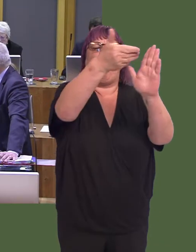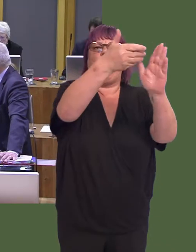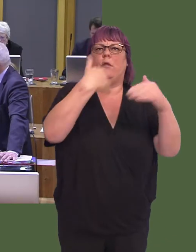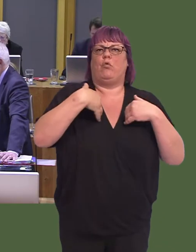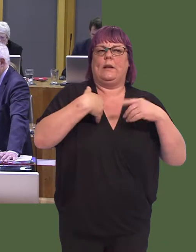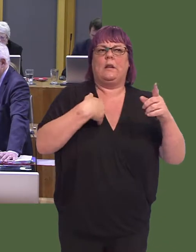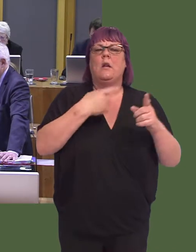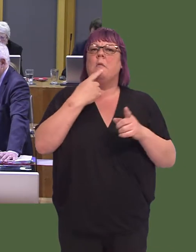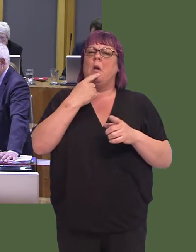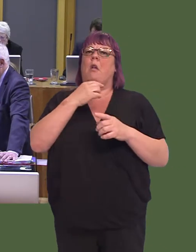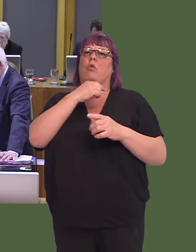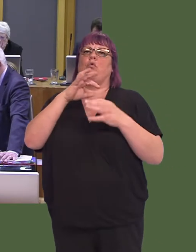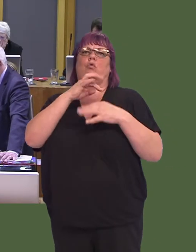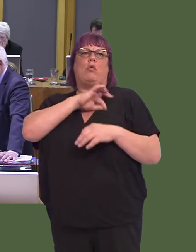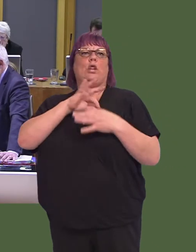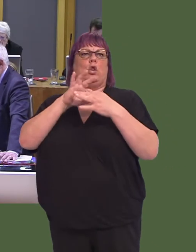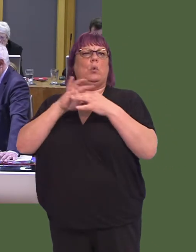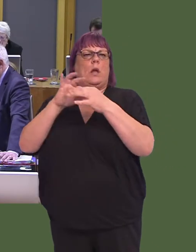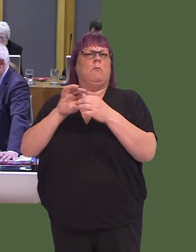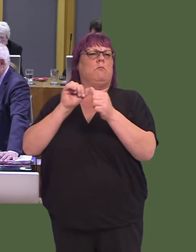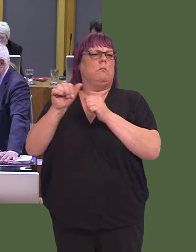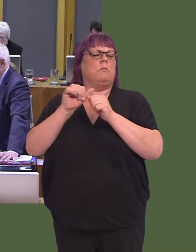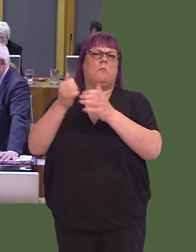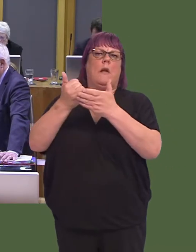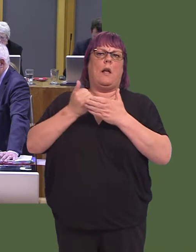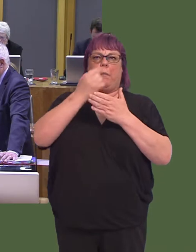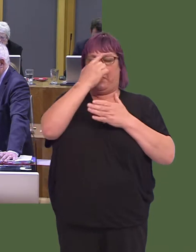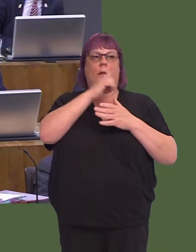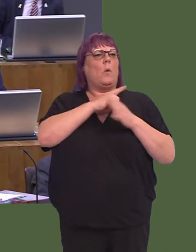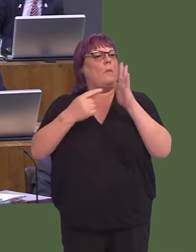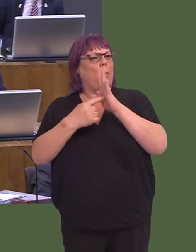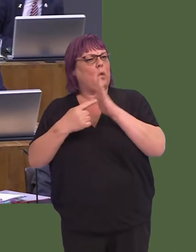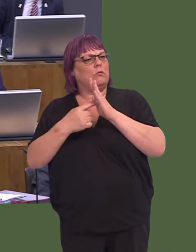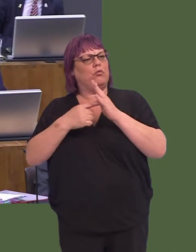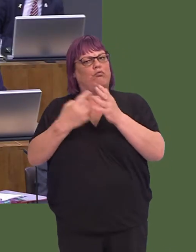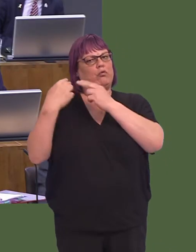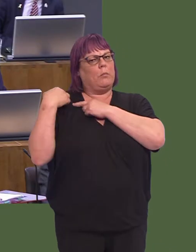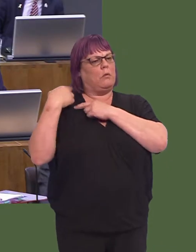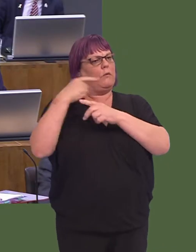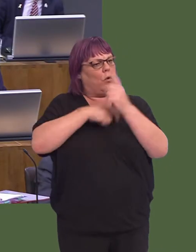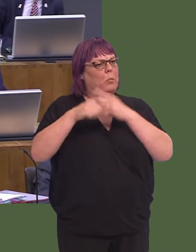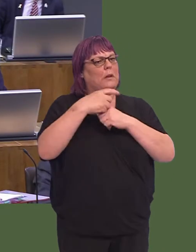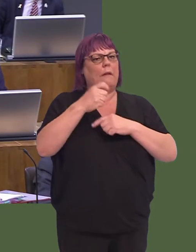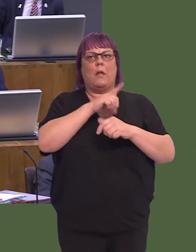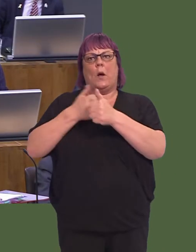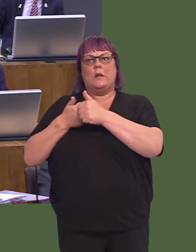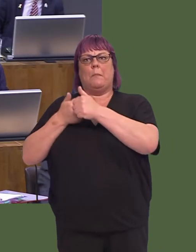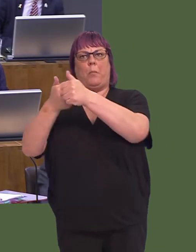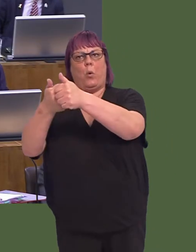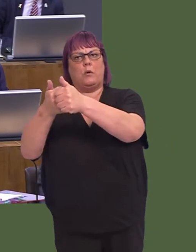years, and we've seen never-ending austerity, and that's why the credit unions play such an important role in our communities, and it's why we have been supporting them to support